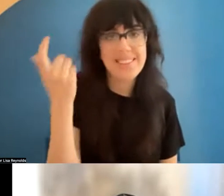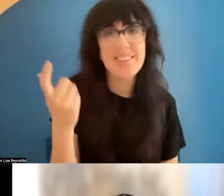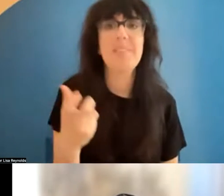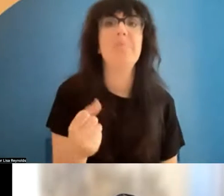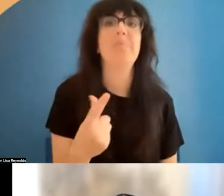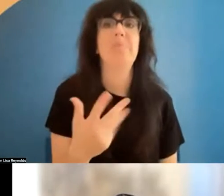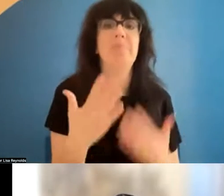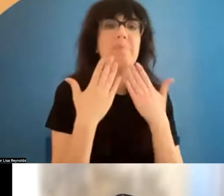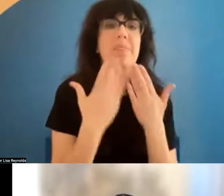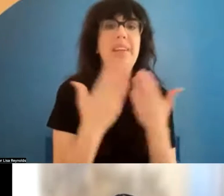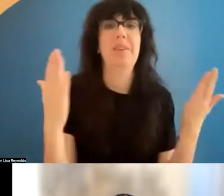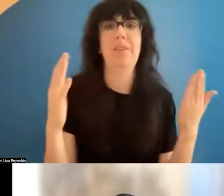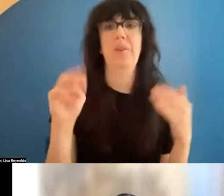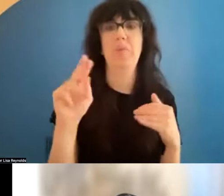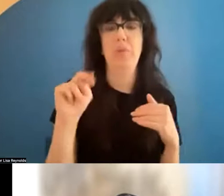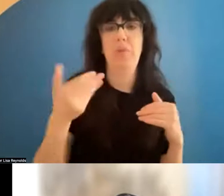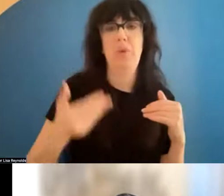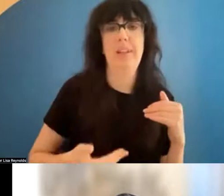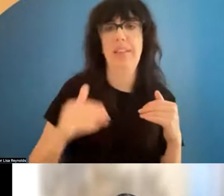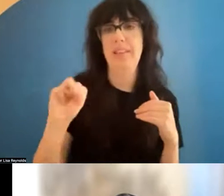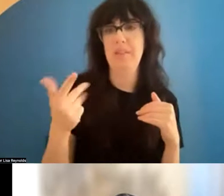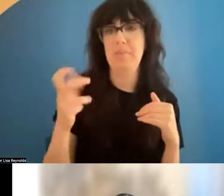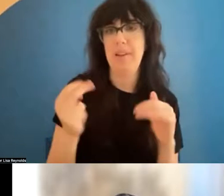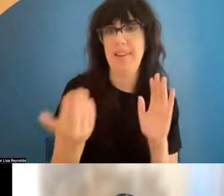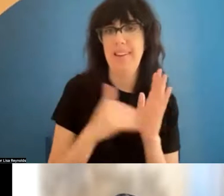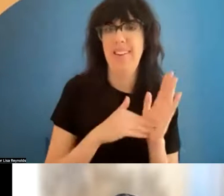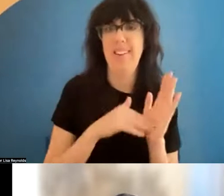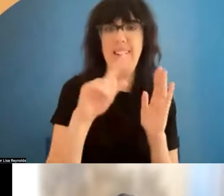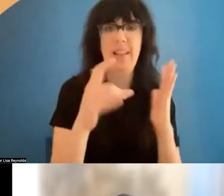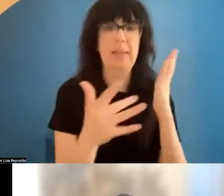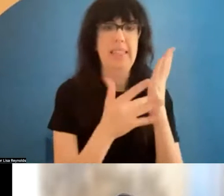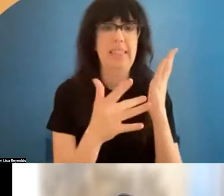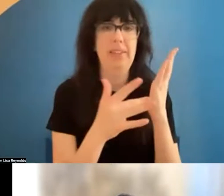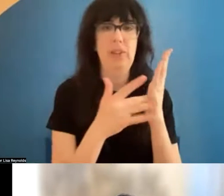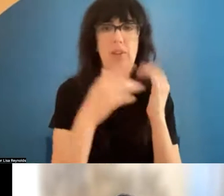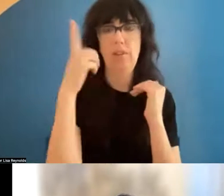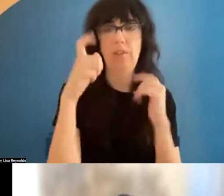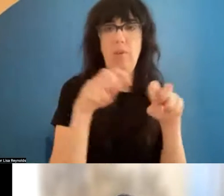Muna. This is Megan again. We have a technical difficulty for our panelist